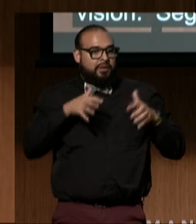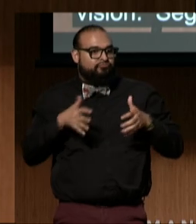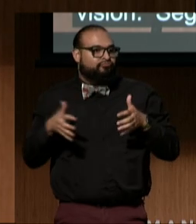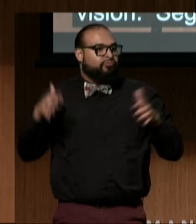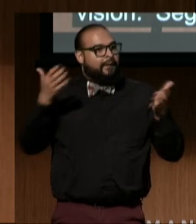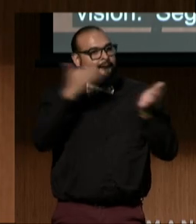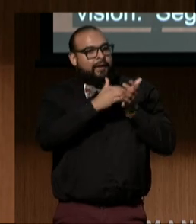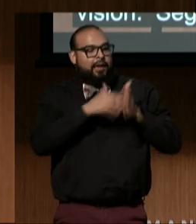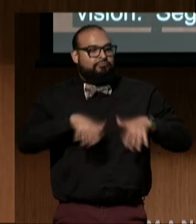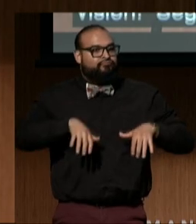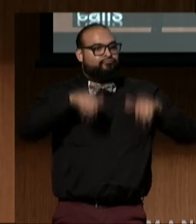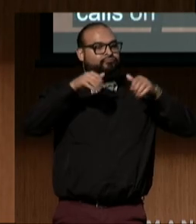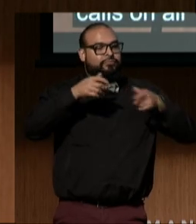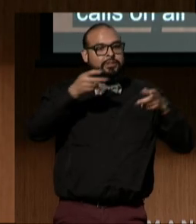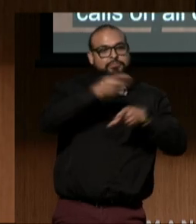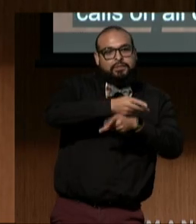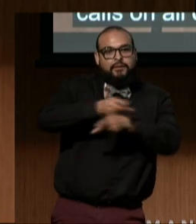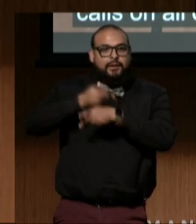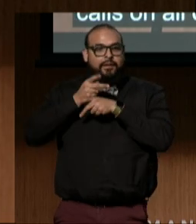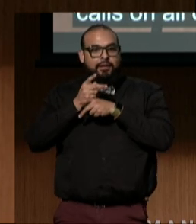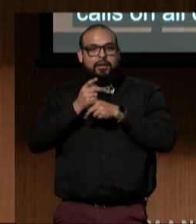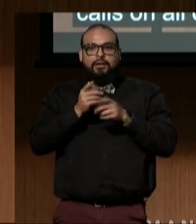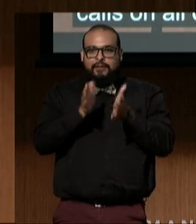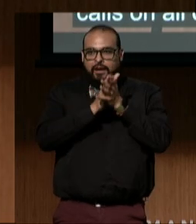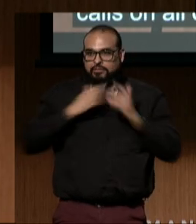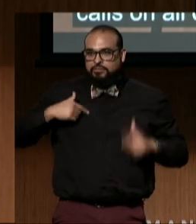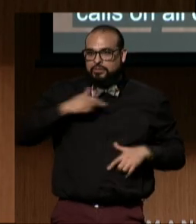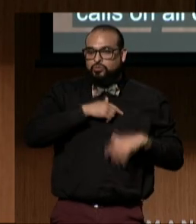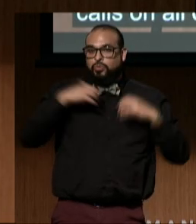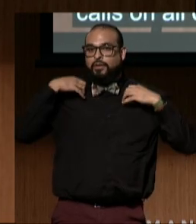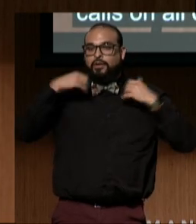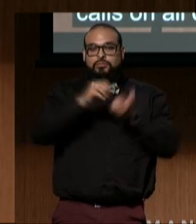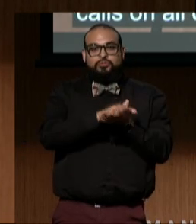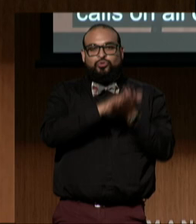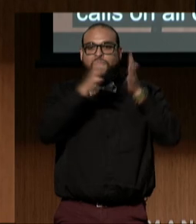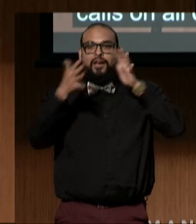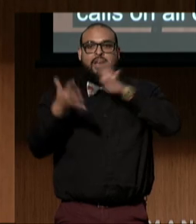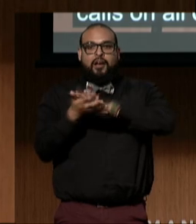"to heal and transform the legacies of colonization,